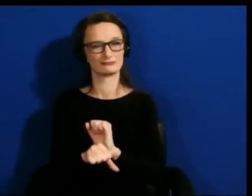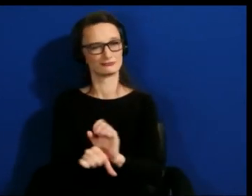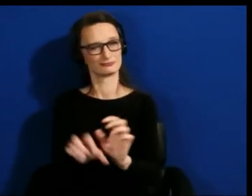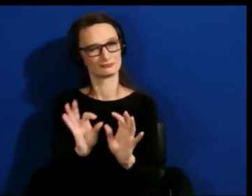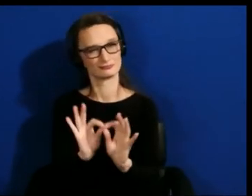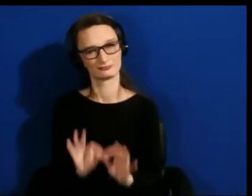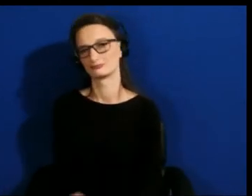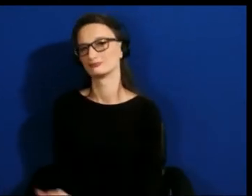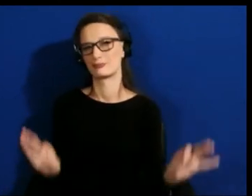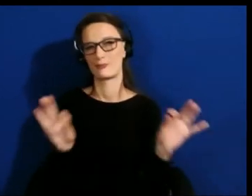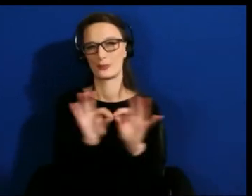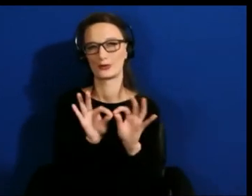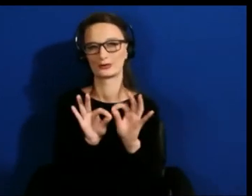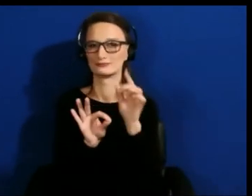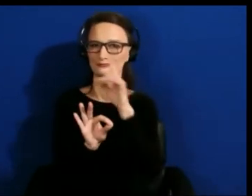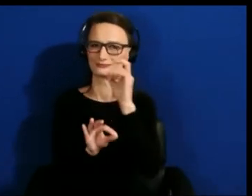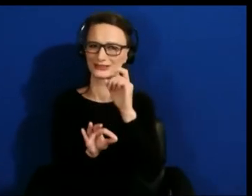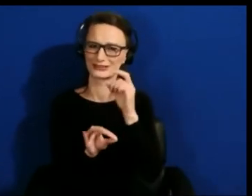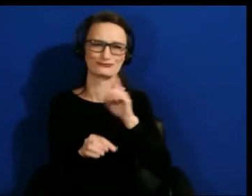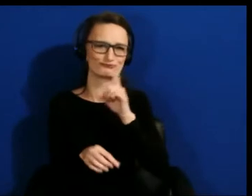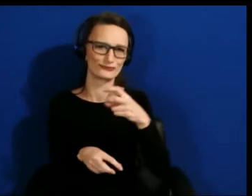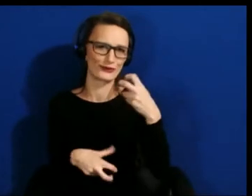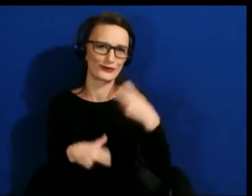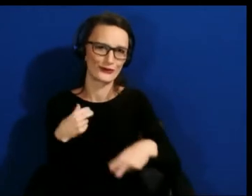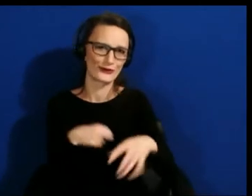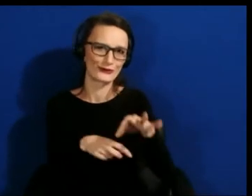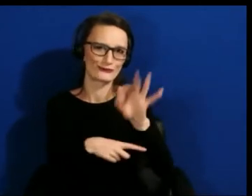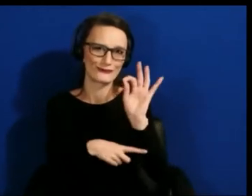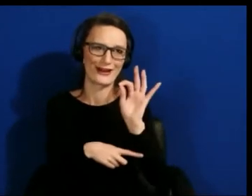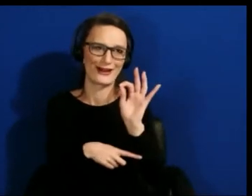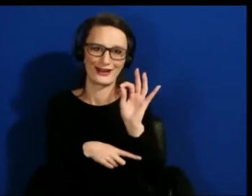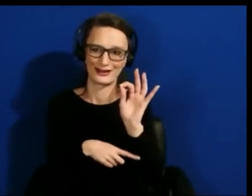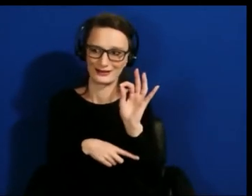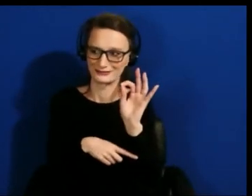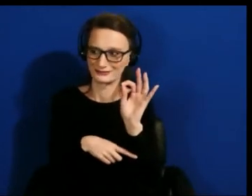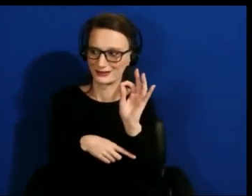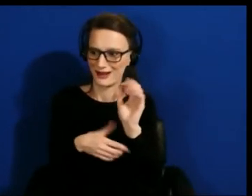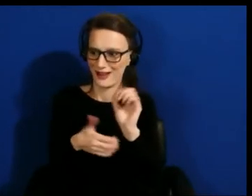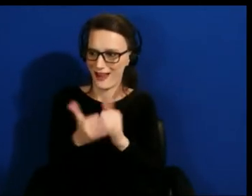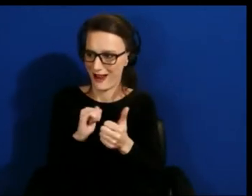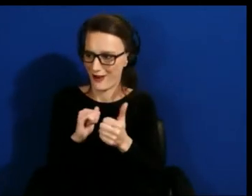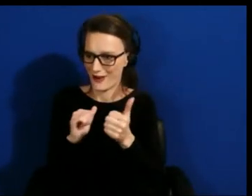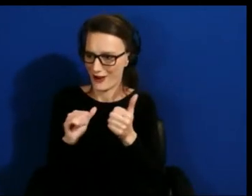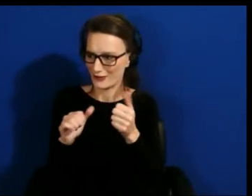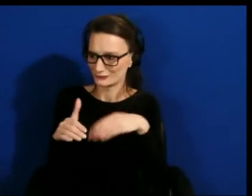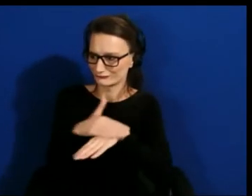it's quite hard to find if you're on the outside and different people find different things